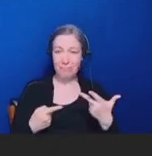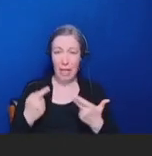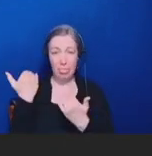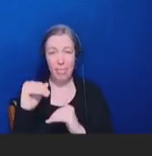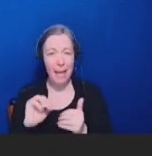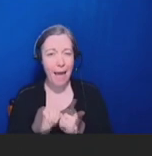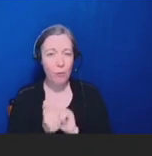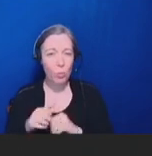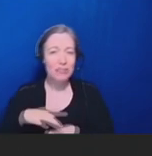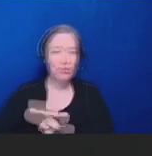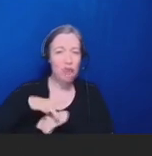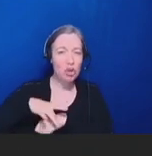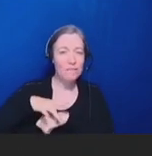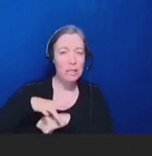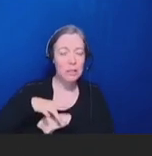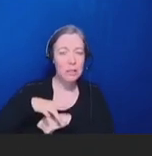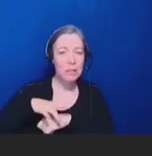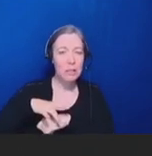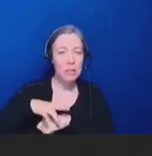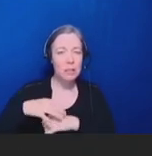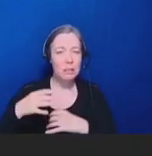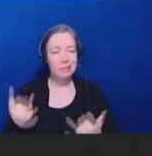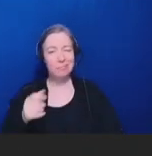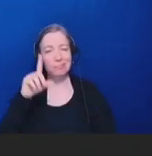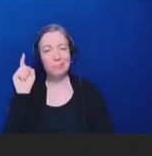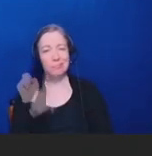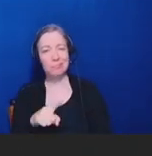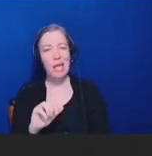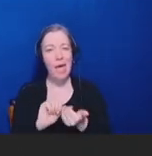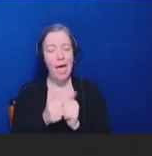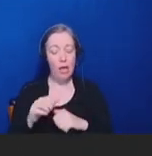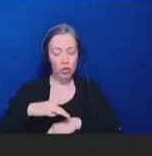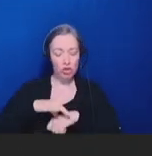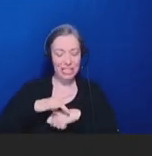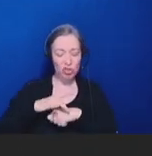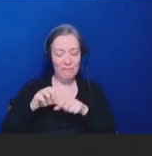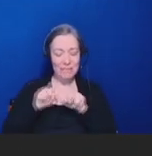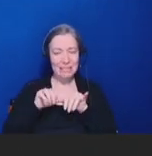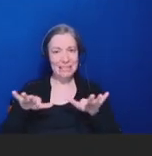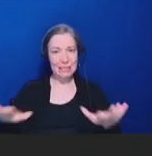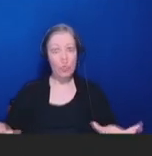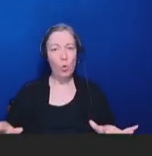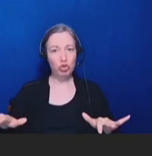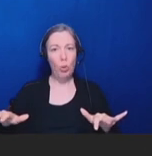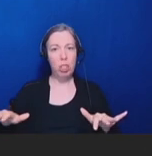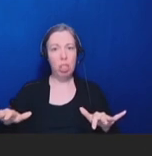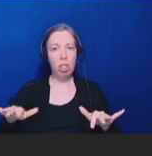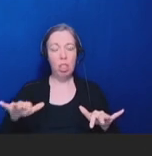asked, "What are the mechanisms that can replace geographic dispersal as a break on faction